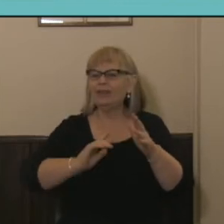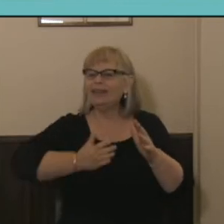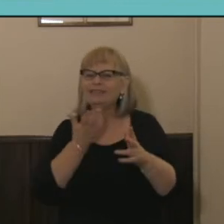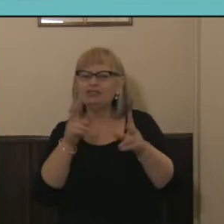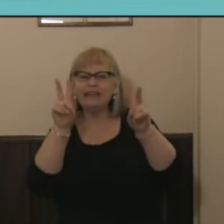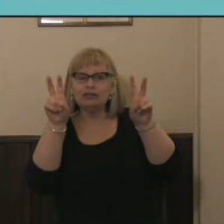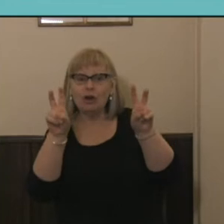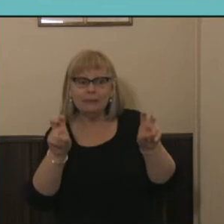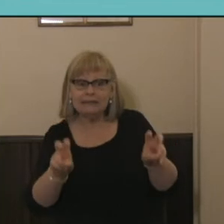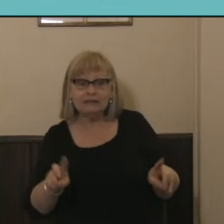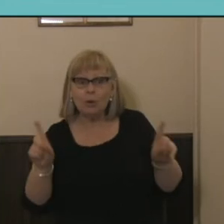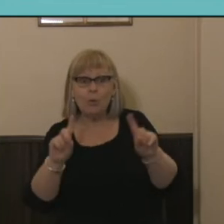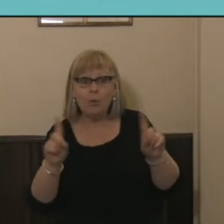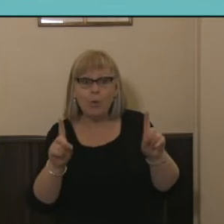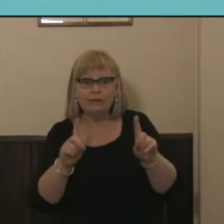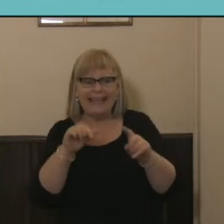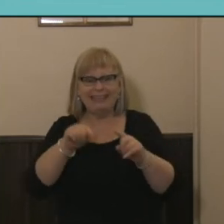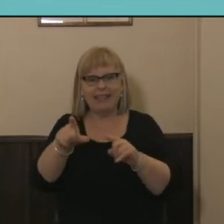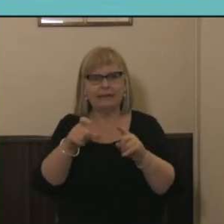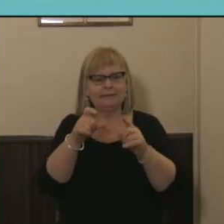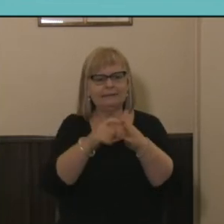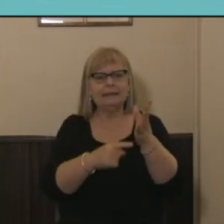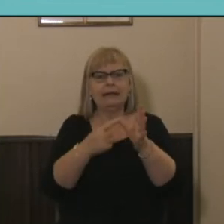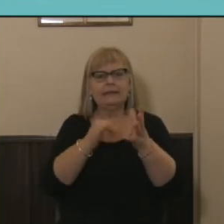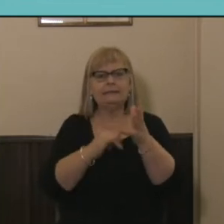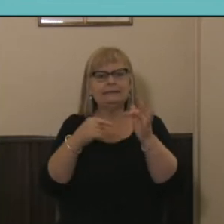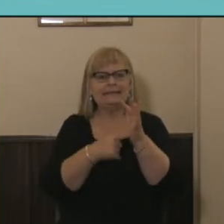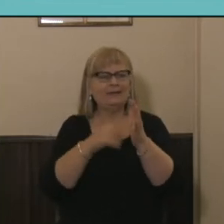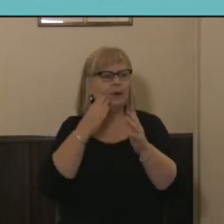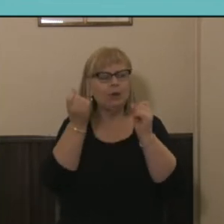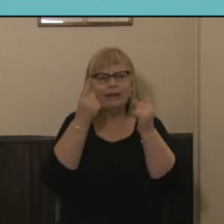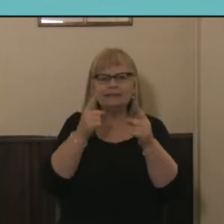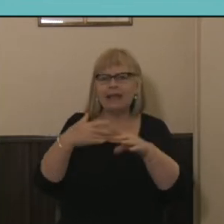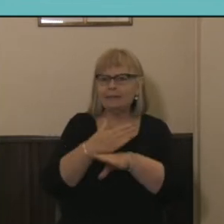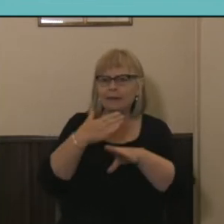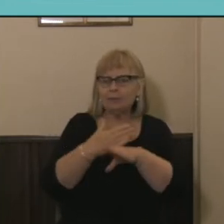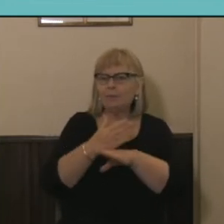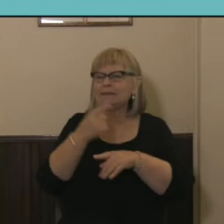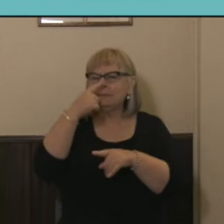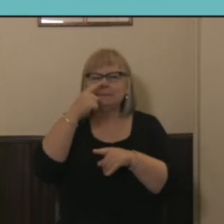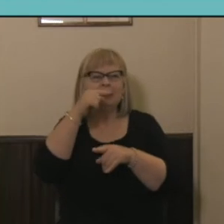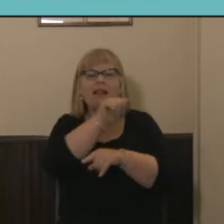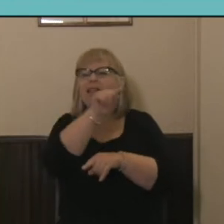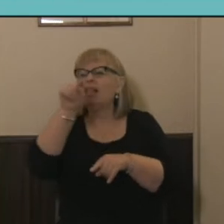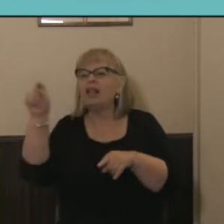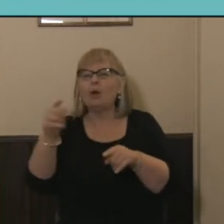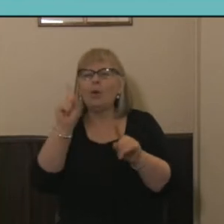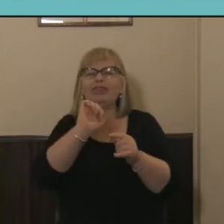the Census Data Set when it comes to understanding employment and experience of people in the labor market. So on the slide here you can see some of the key